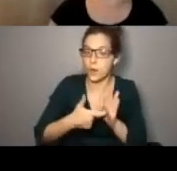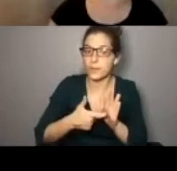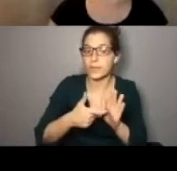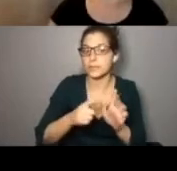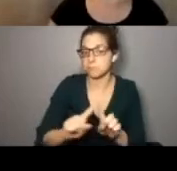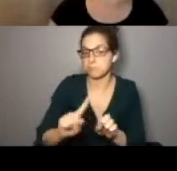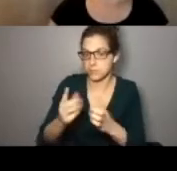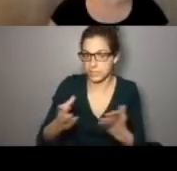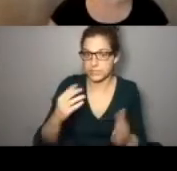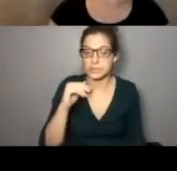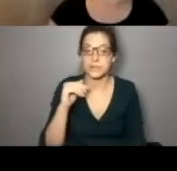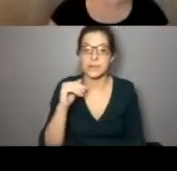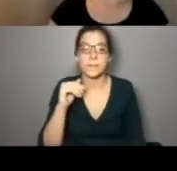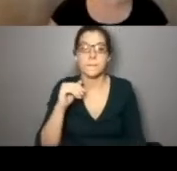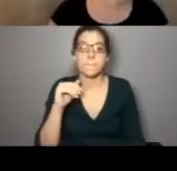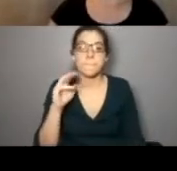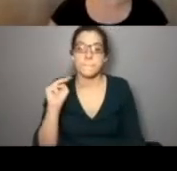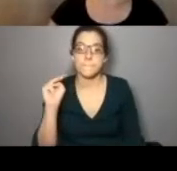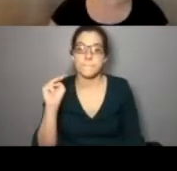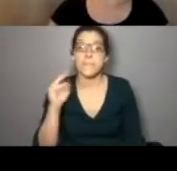Workplace requirements and things like that. And some resources